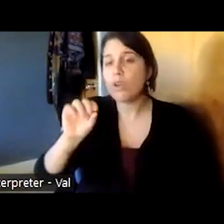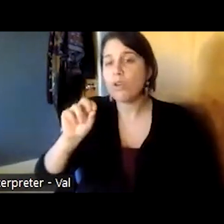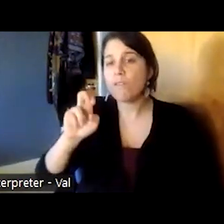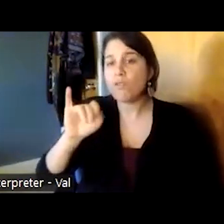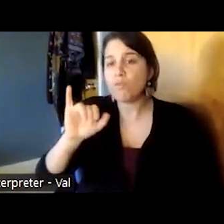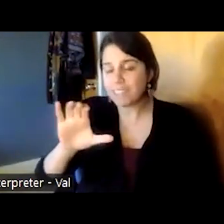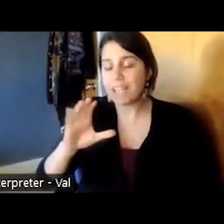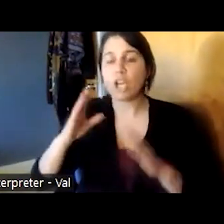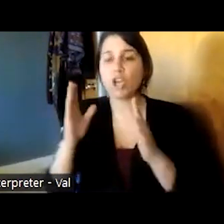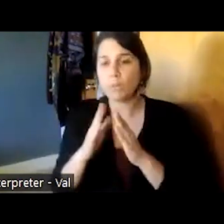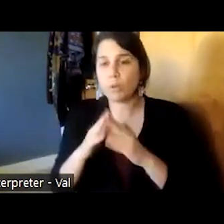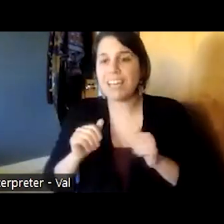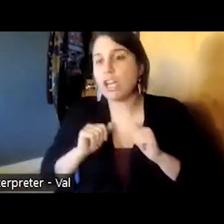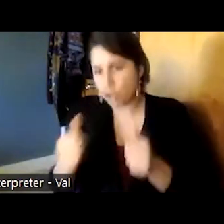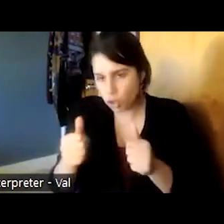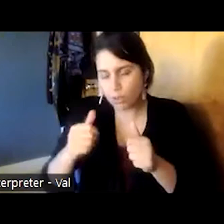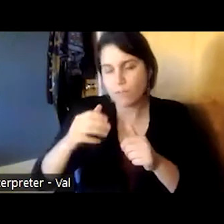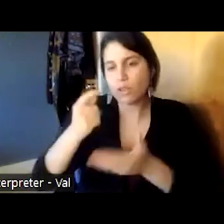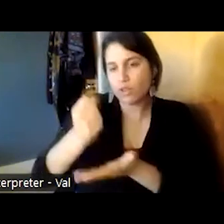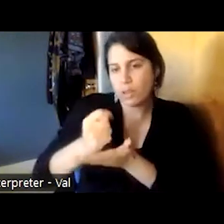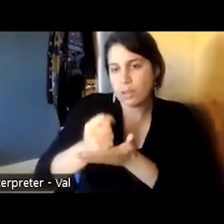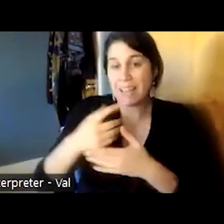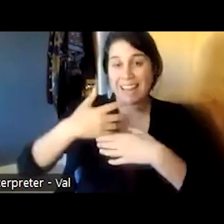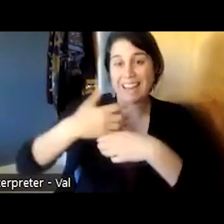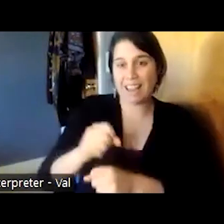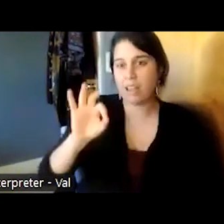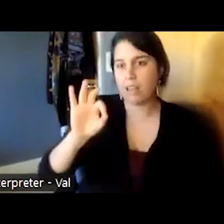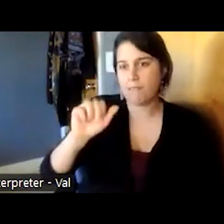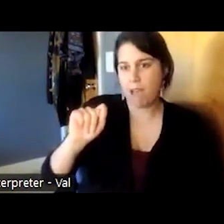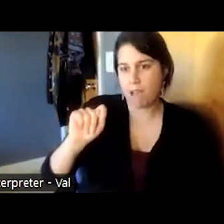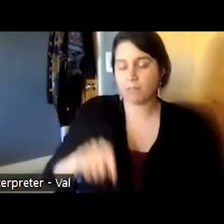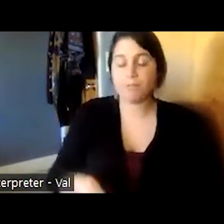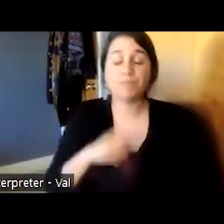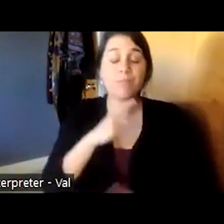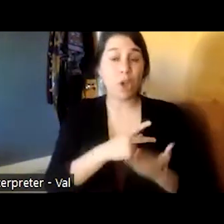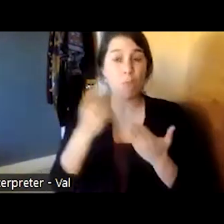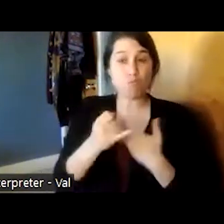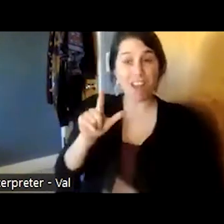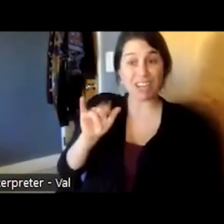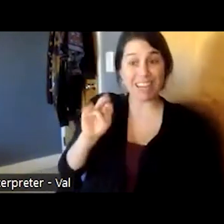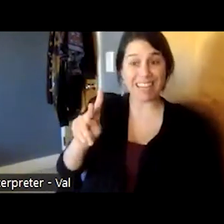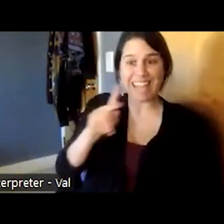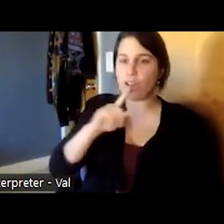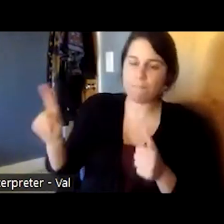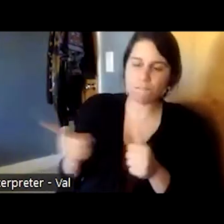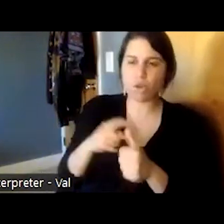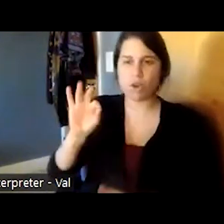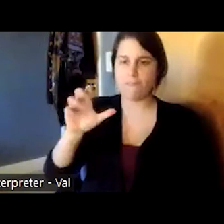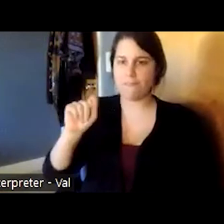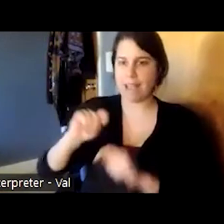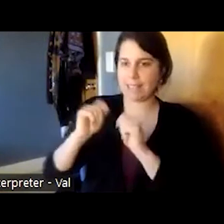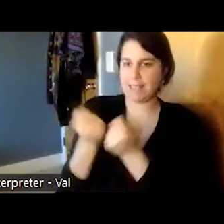treatment or facts project link was our first fact team it was our prototype and in 1999 it